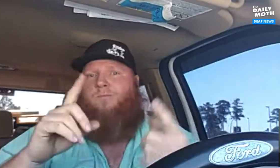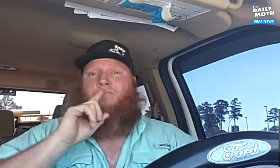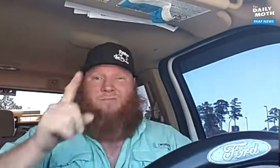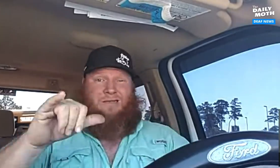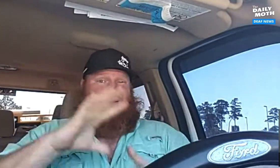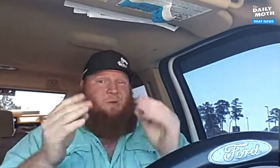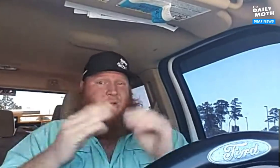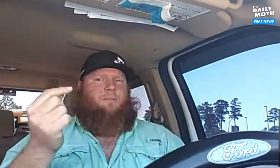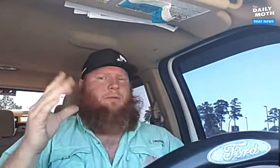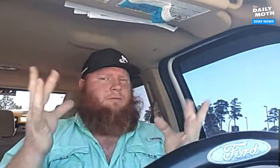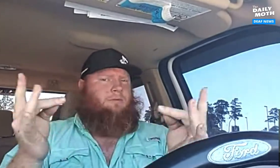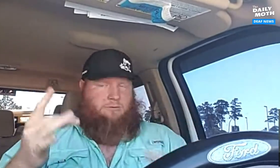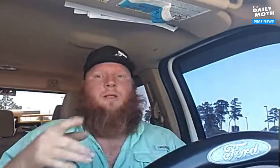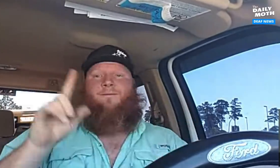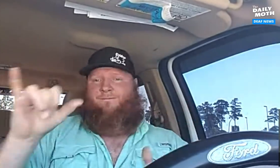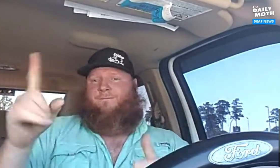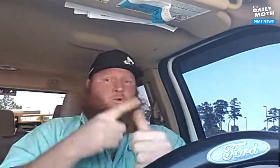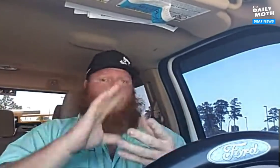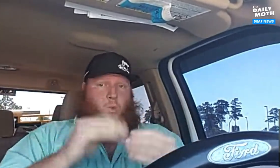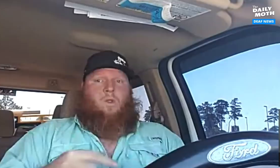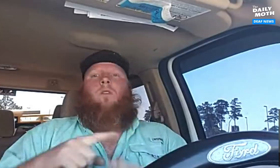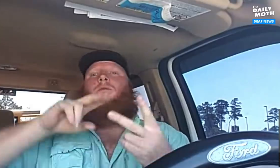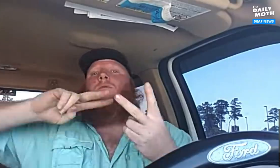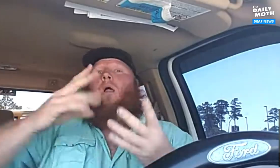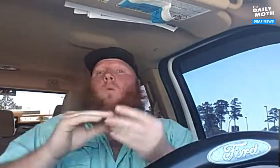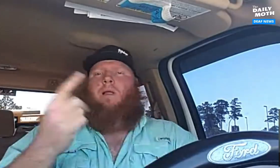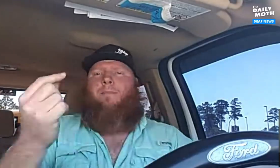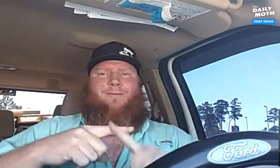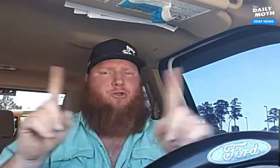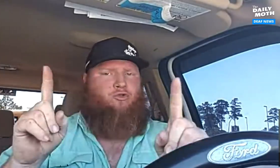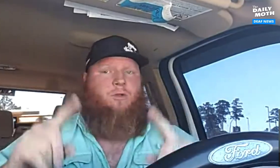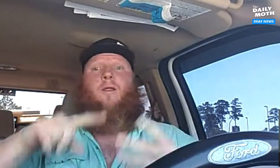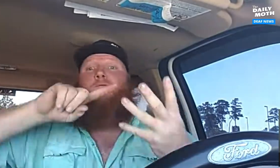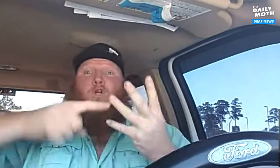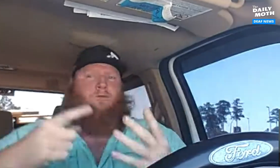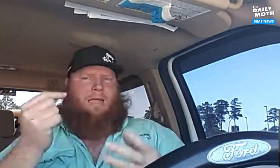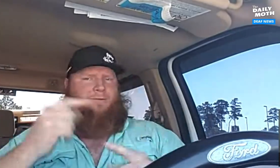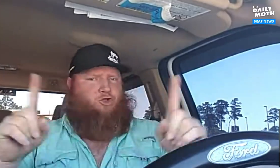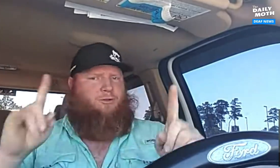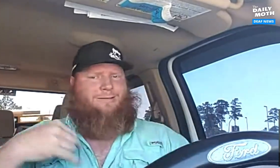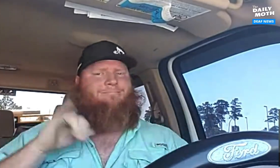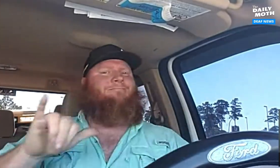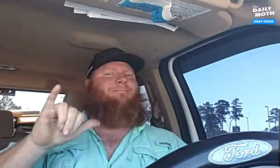I'm not sure of the specifics. The story is suspect. He changed his story from the first time to the second time, then changed it again.